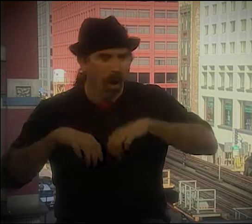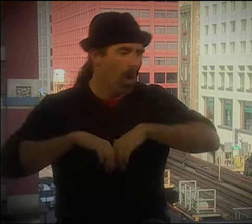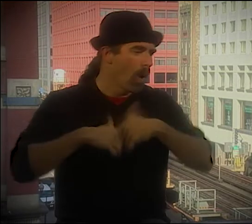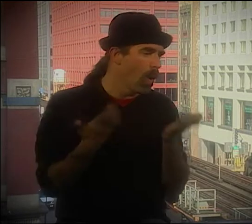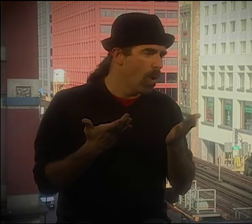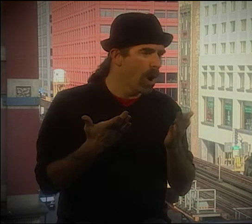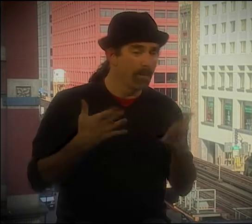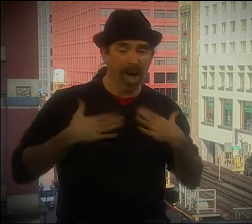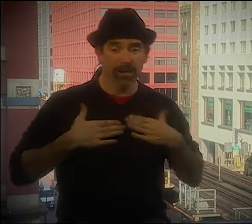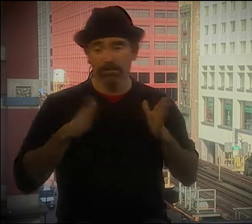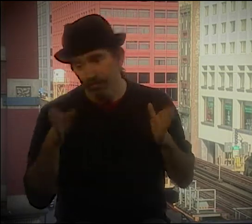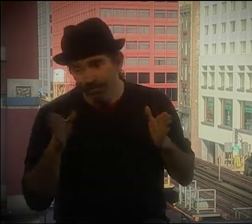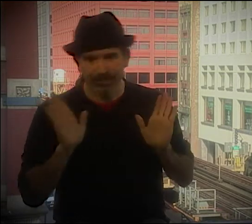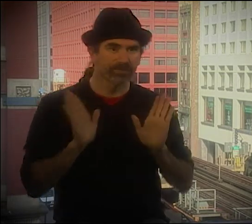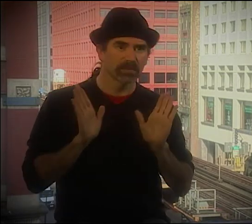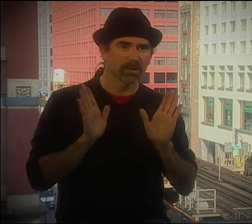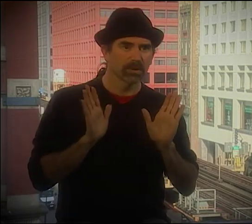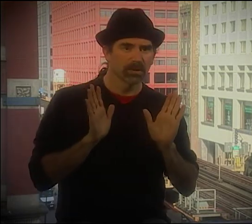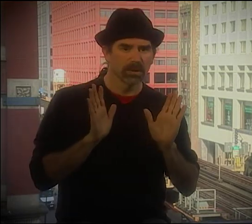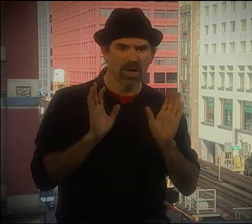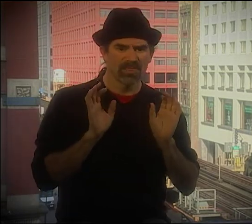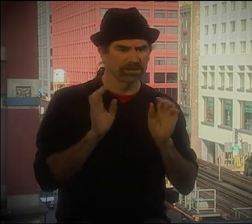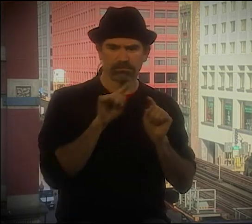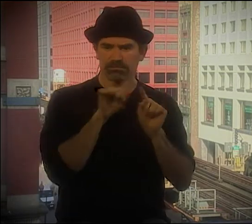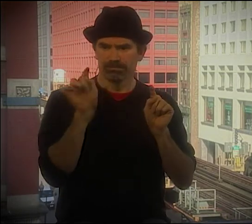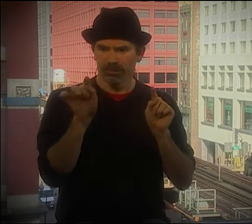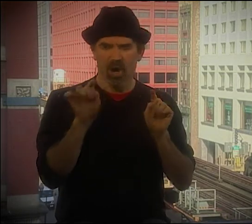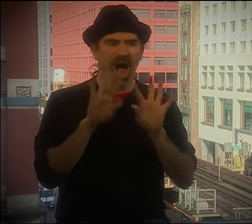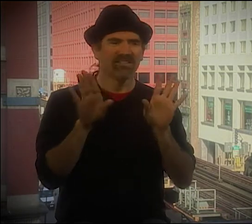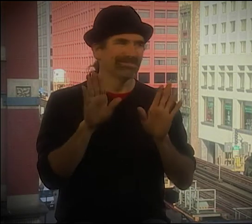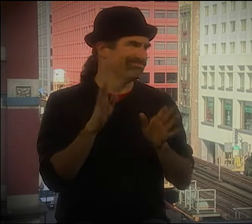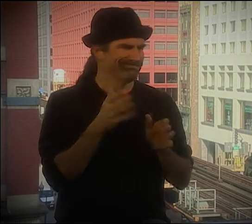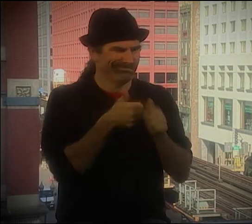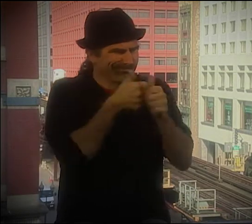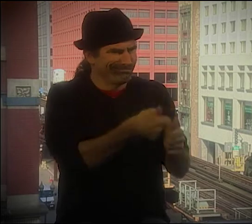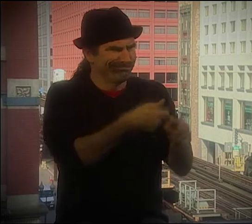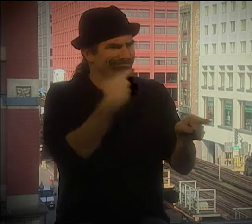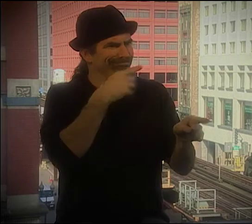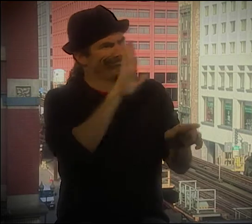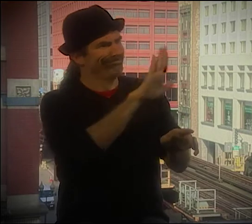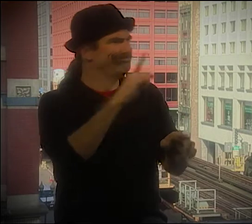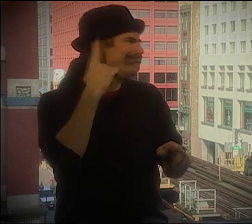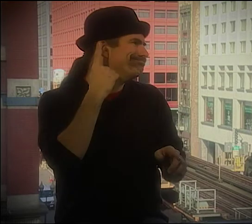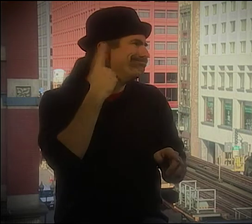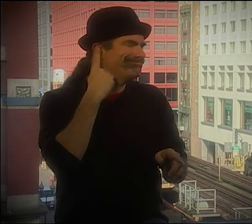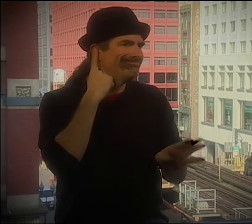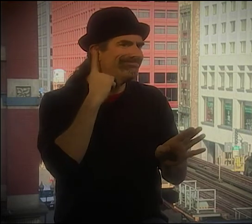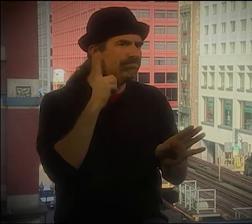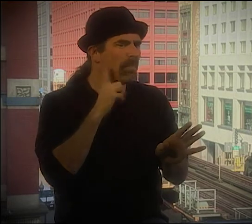THEN YOU'D HAVE A HAND SHAPE OR A FACIAL EXPRESSION OR A BODY MOVEMENT,